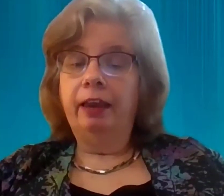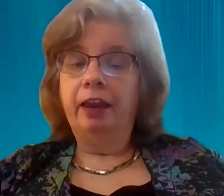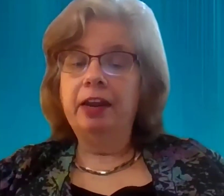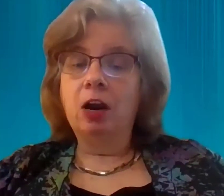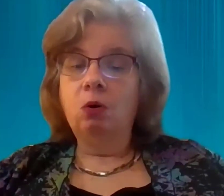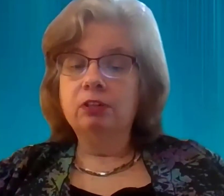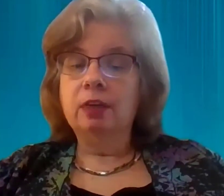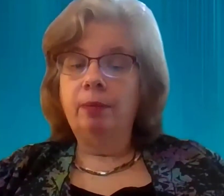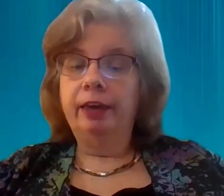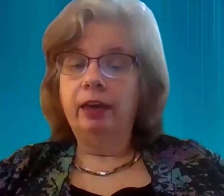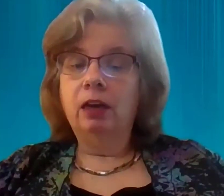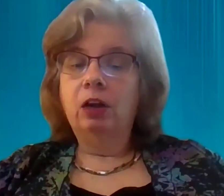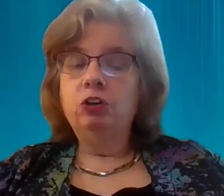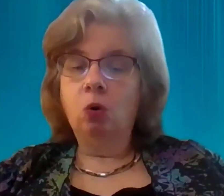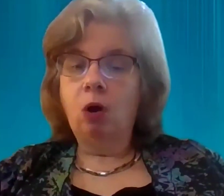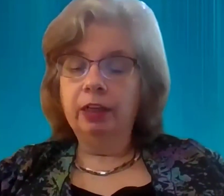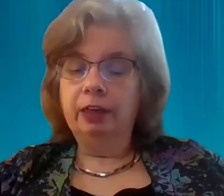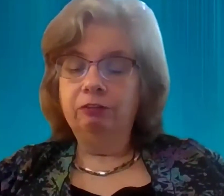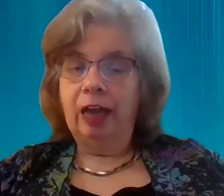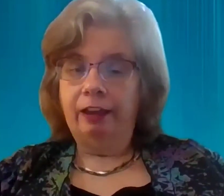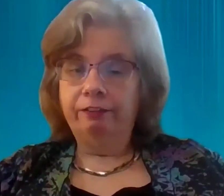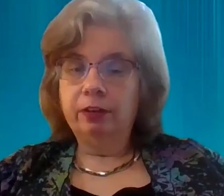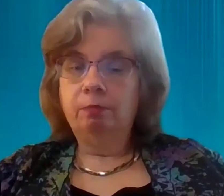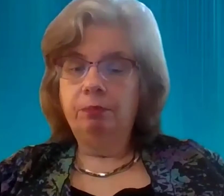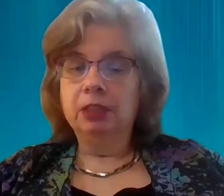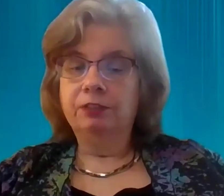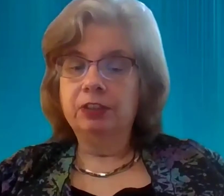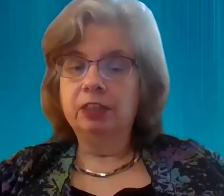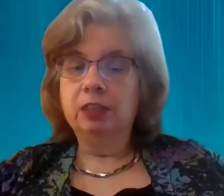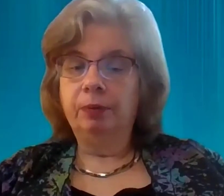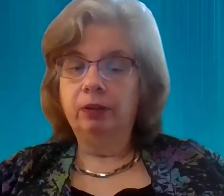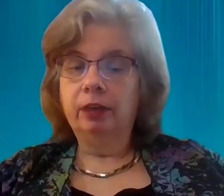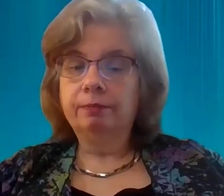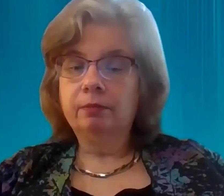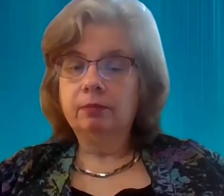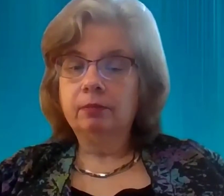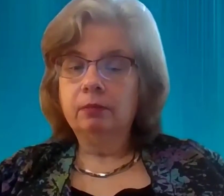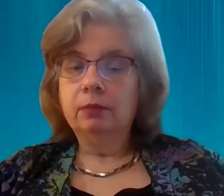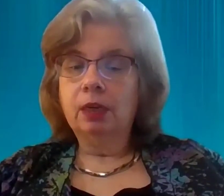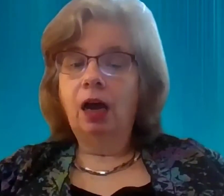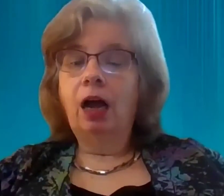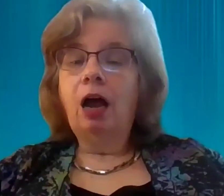in air quotes I'm making "no quality of life because of his disability..."